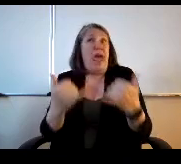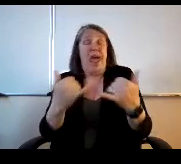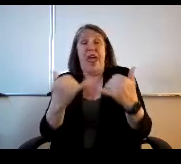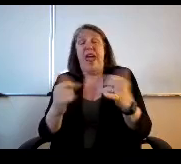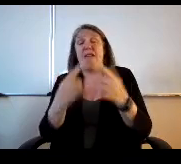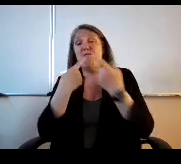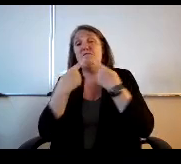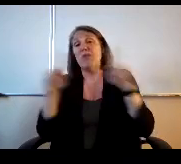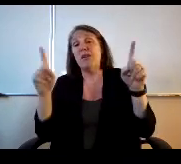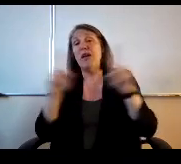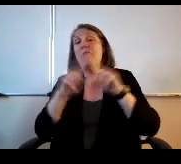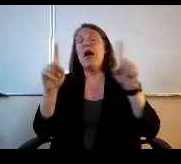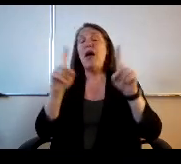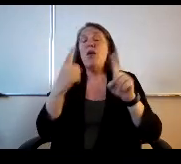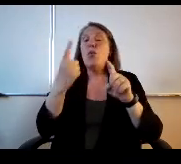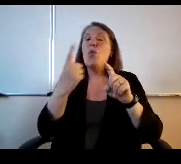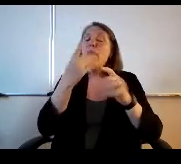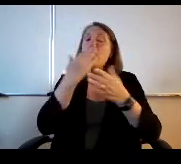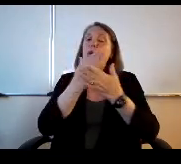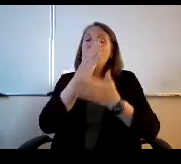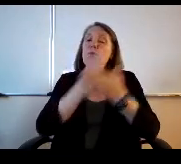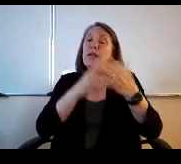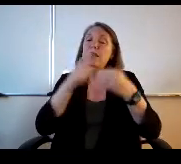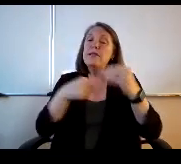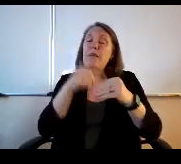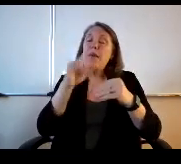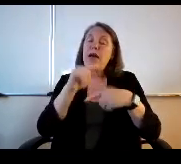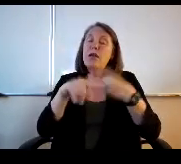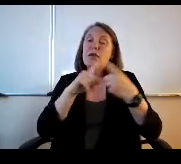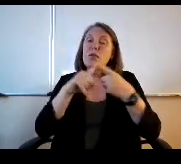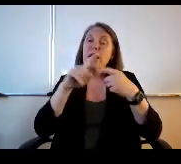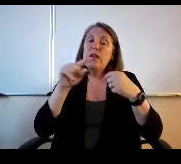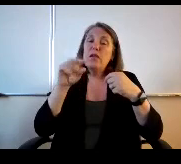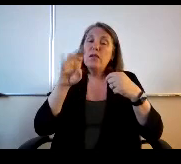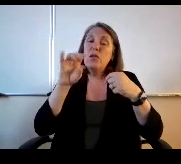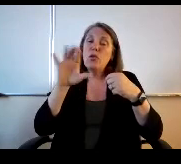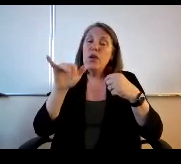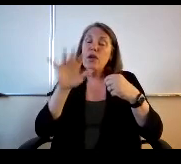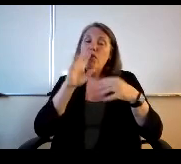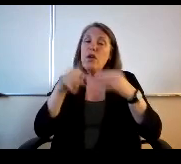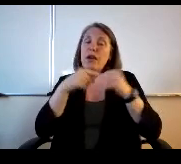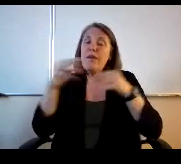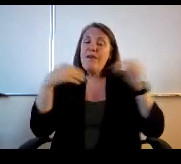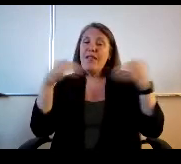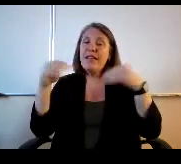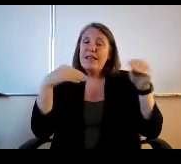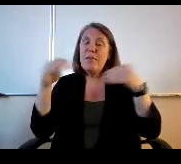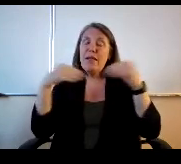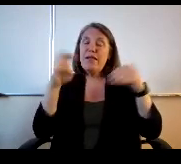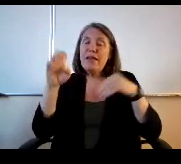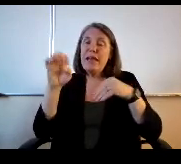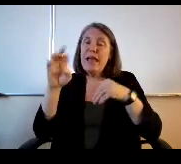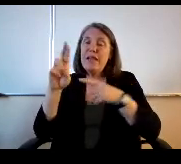but one of the very good pieces about it. When Mr. Gregory talked about flexibility S or three dollars,